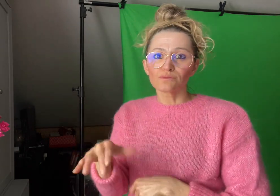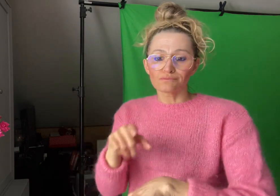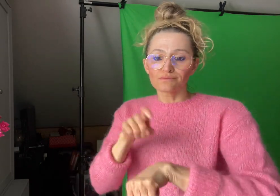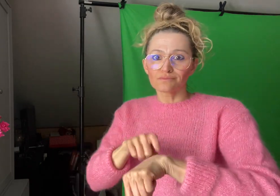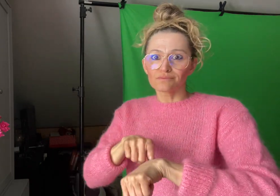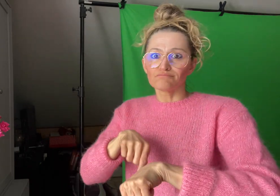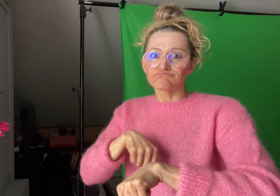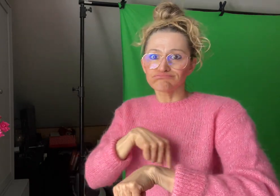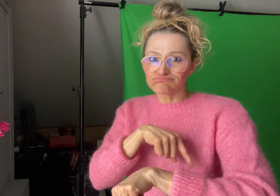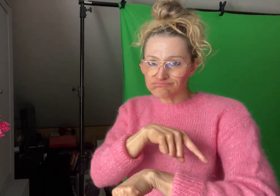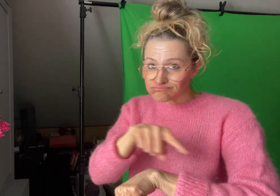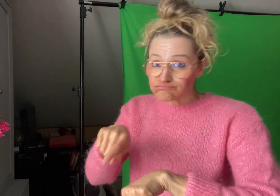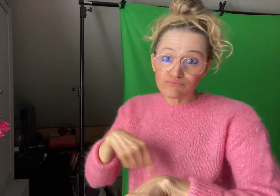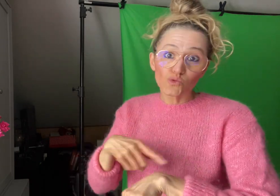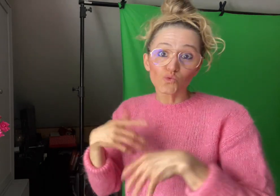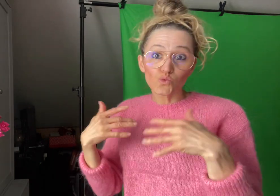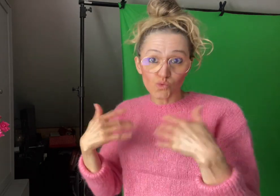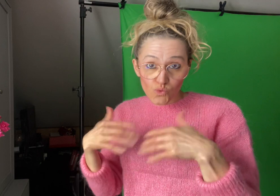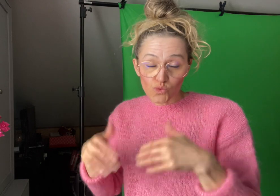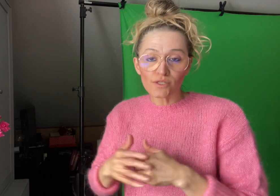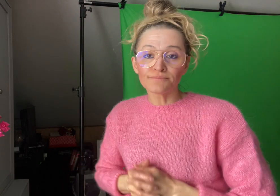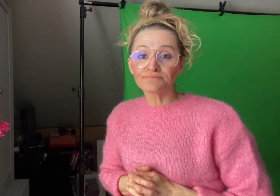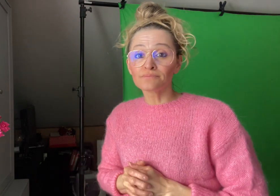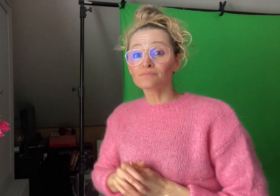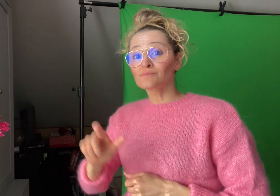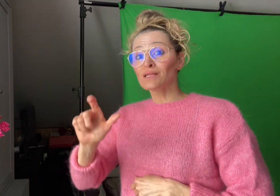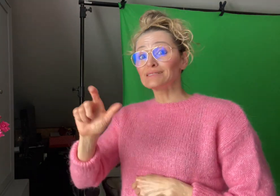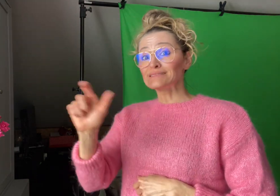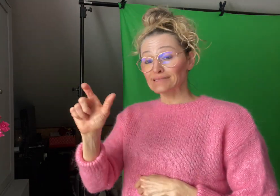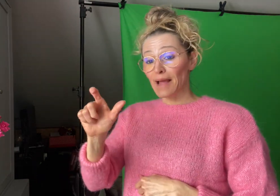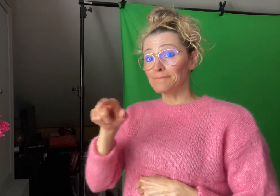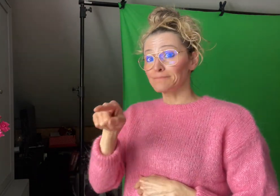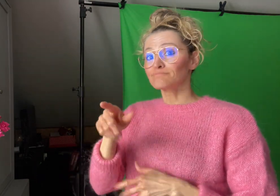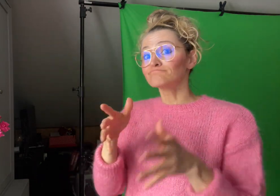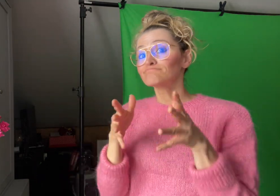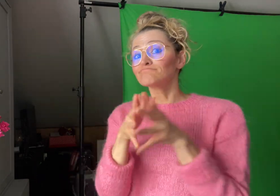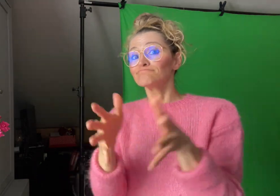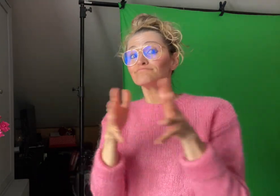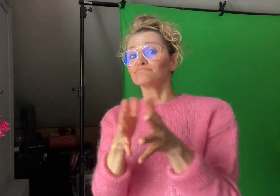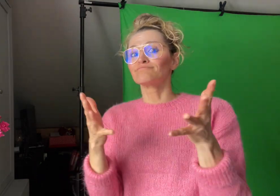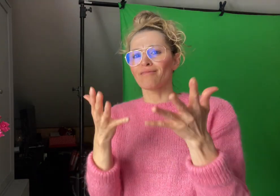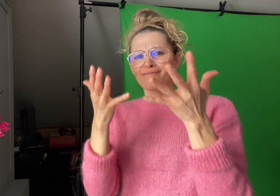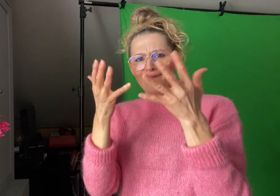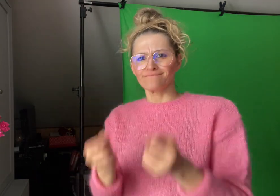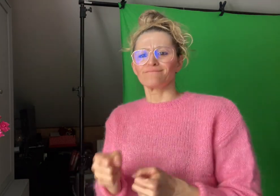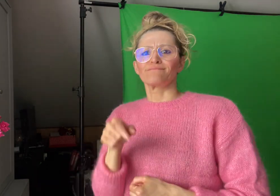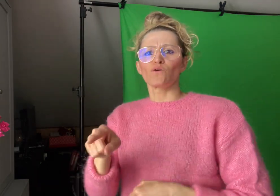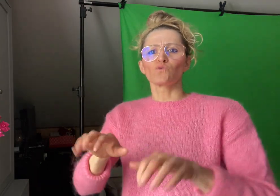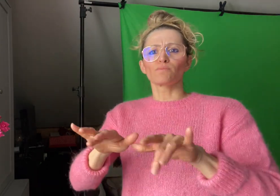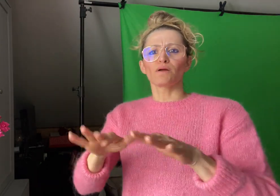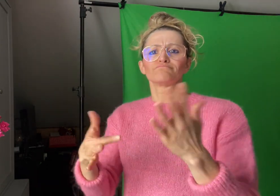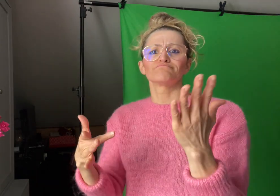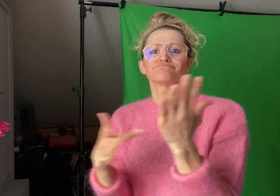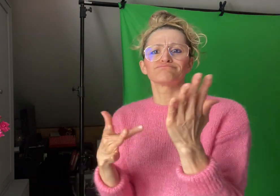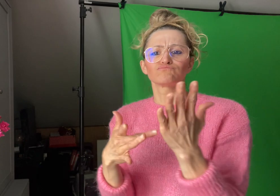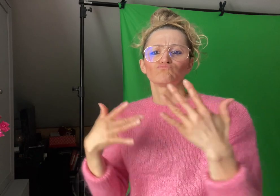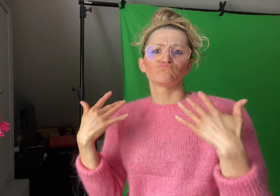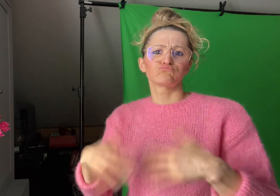Instagram says that Artificial Intelligence (AI) continues